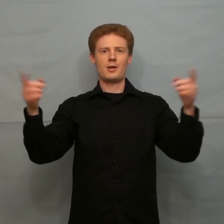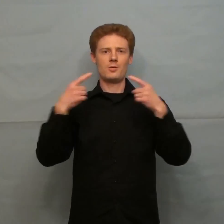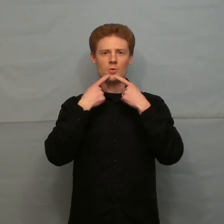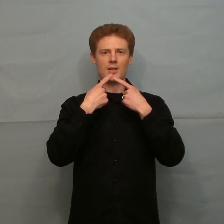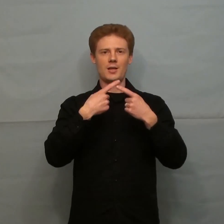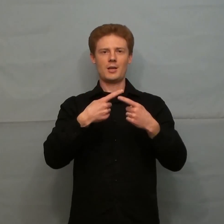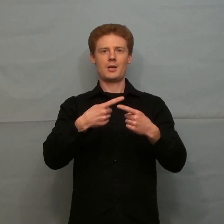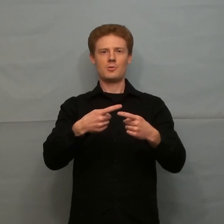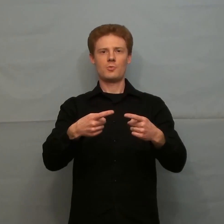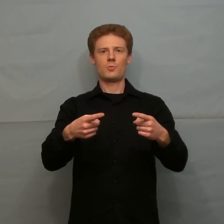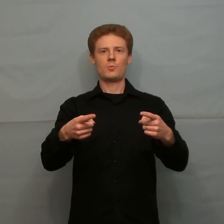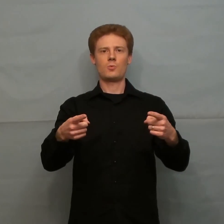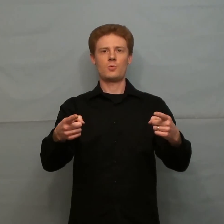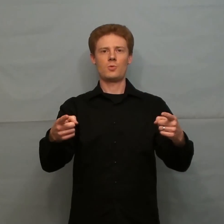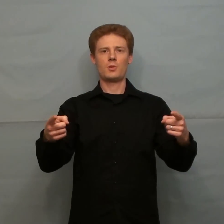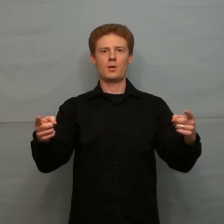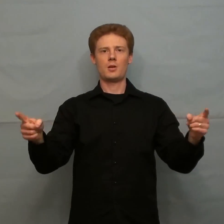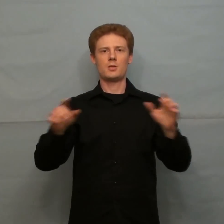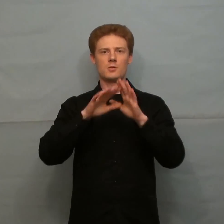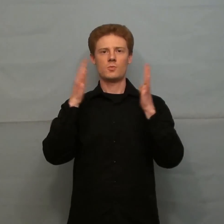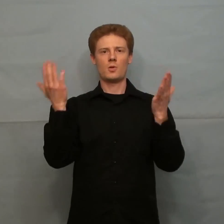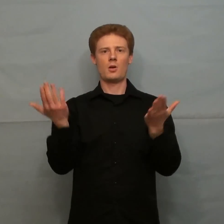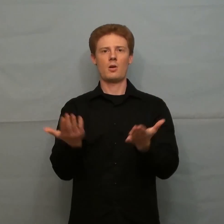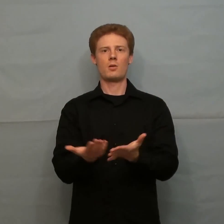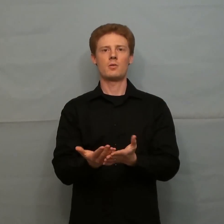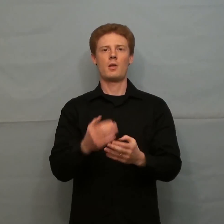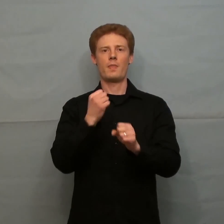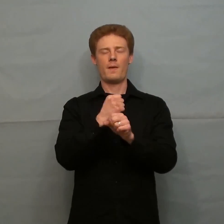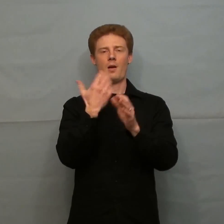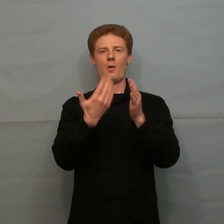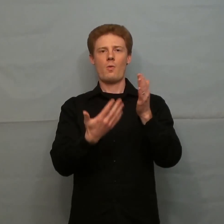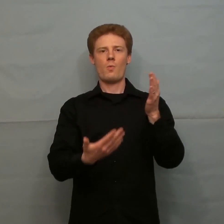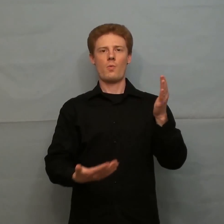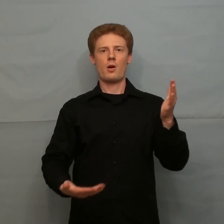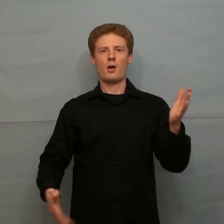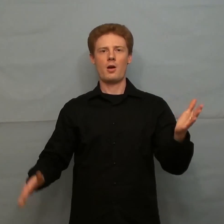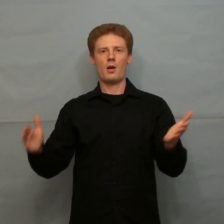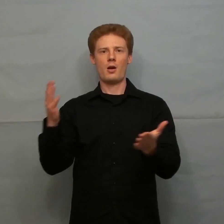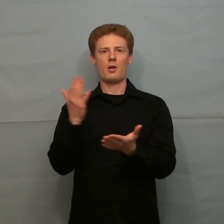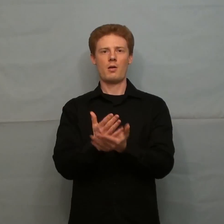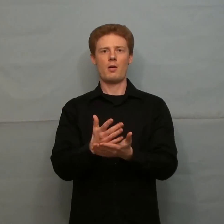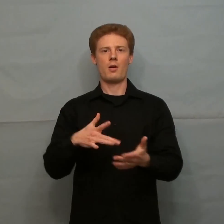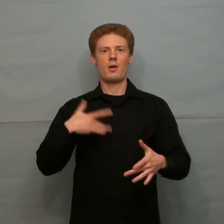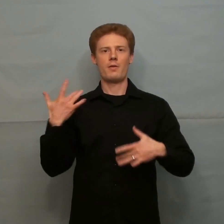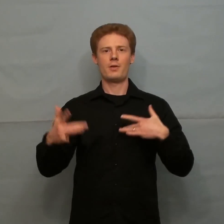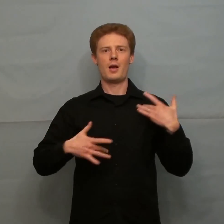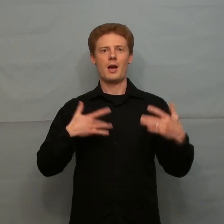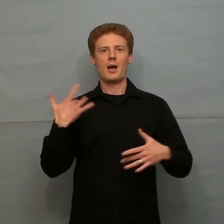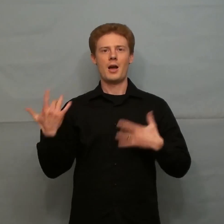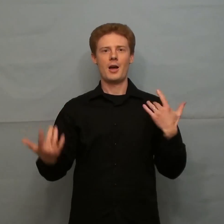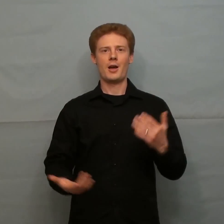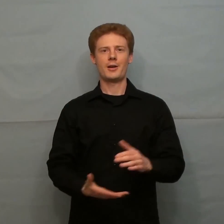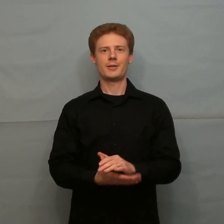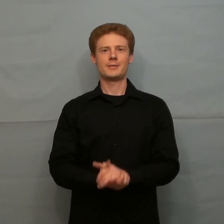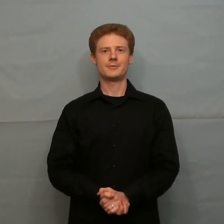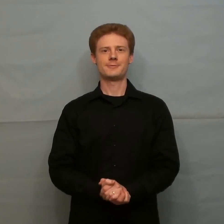Bring to this world the word of life! Tell-all world gospel true life